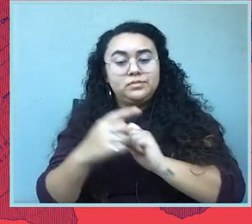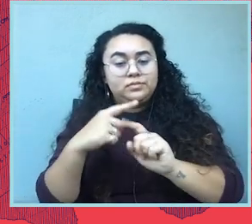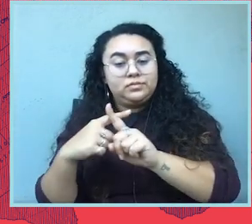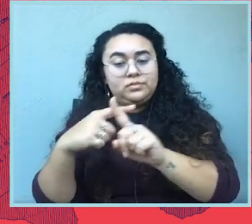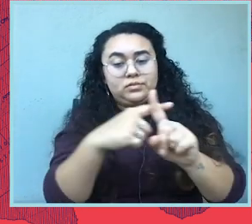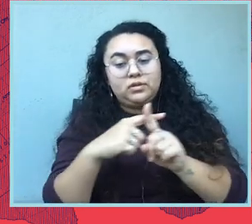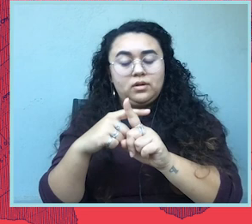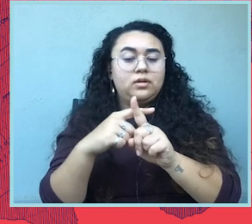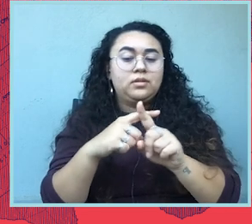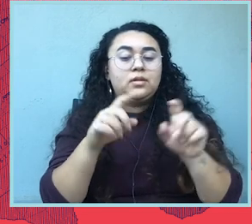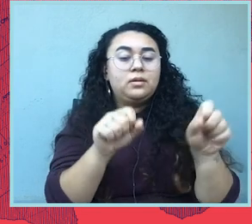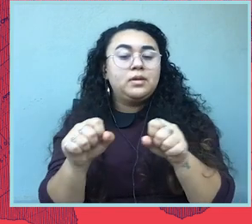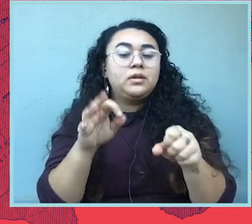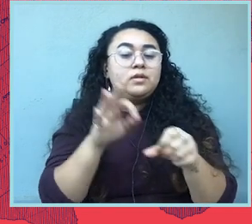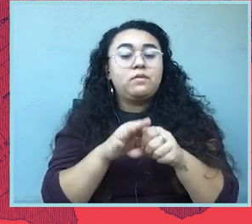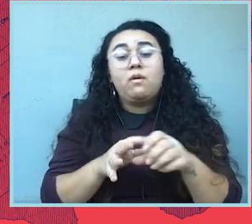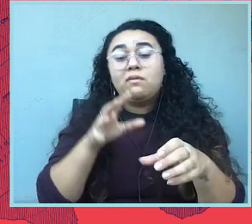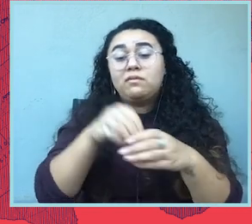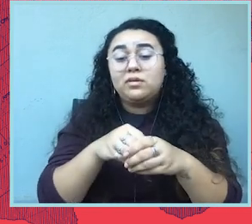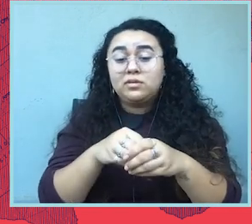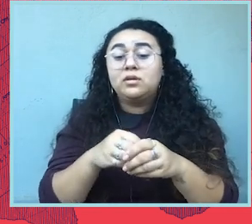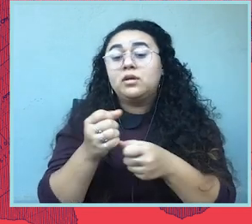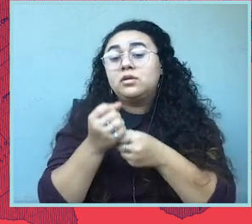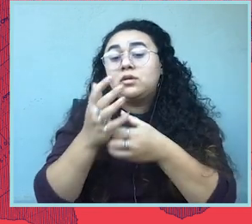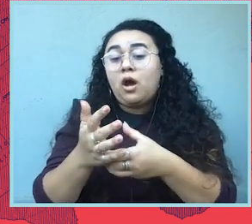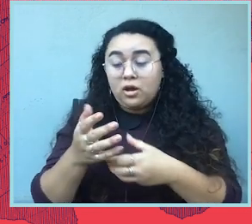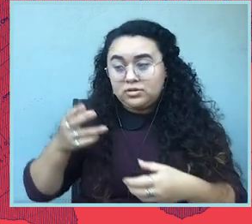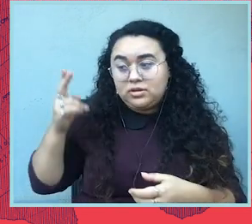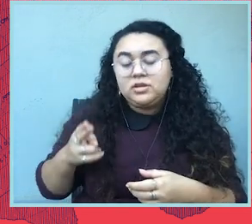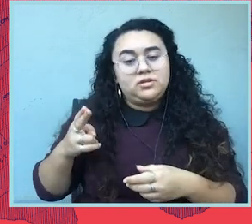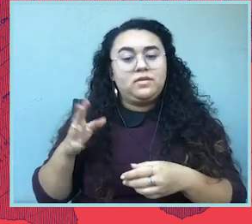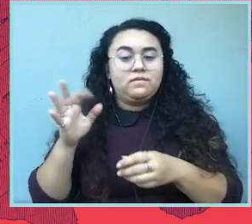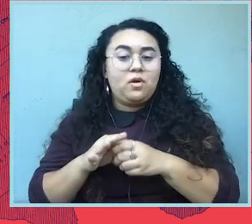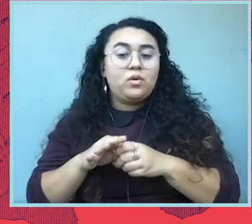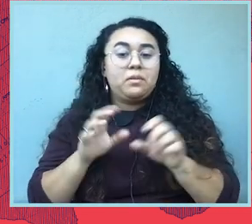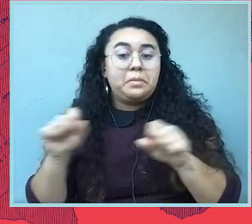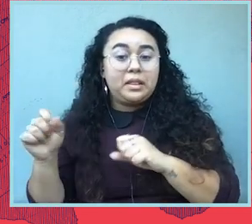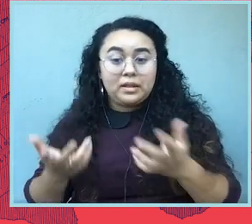And that's the targeting of the means of voting and participation that resulted in that historic